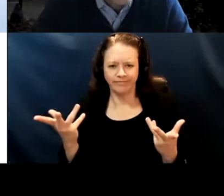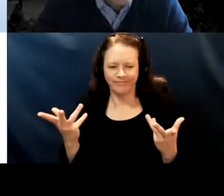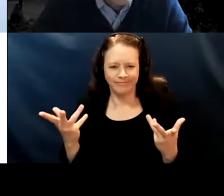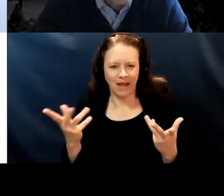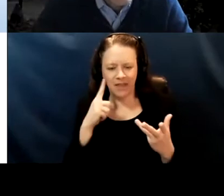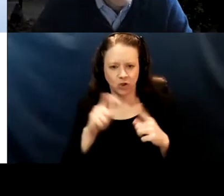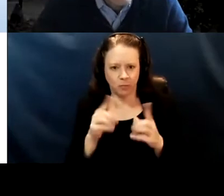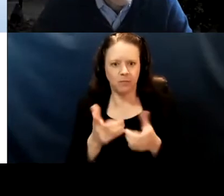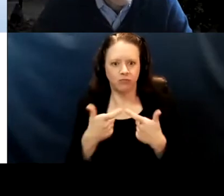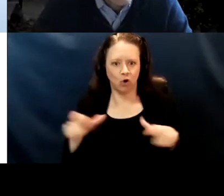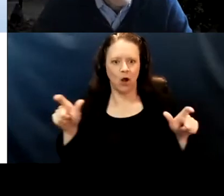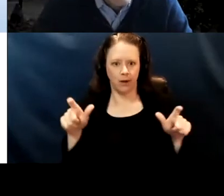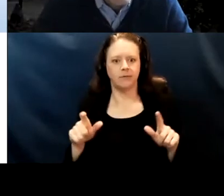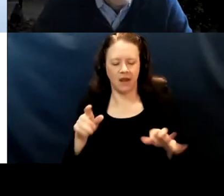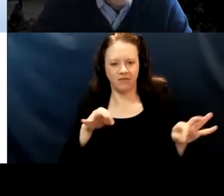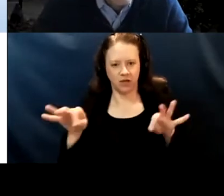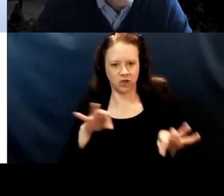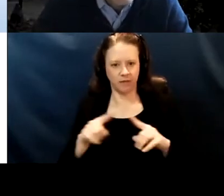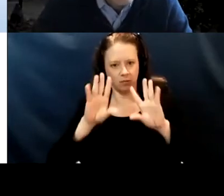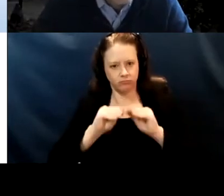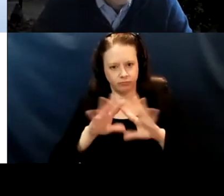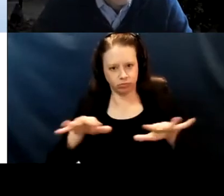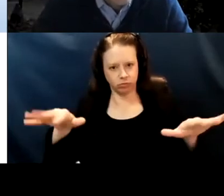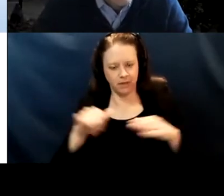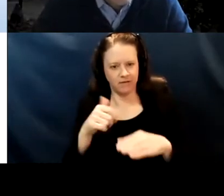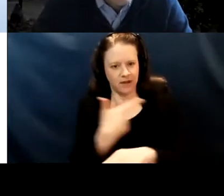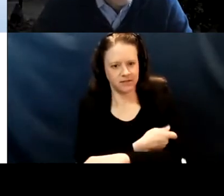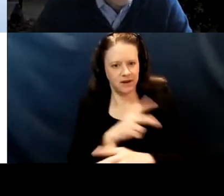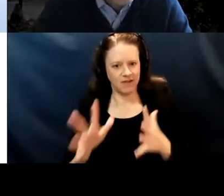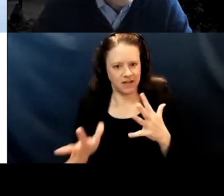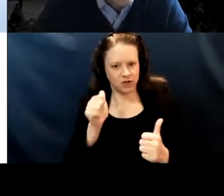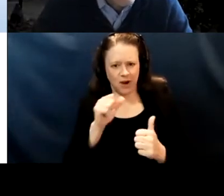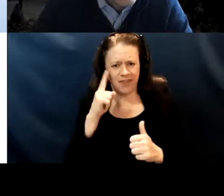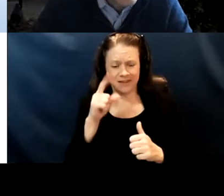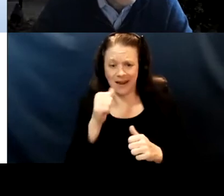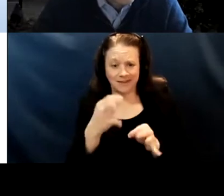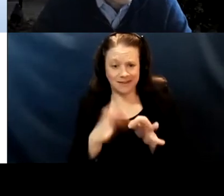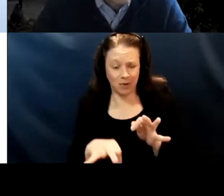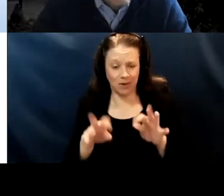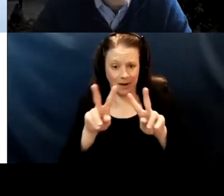So I just put that out there. I don't think it's a simple analysis and Aaron I know you said that in passing